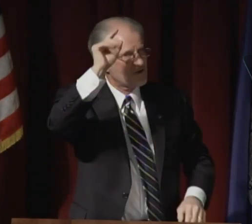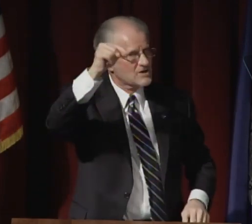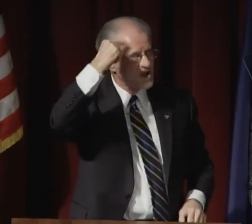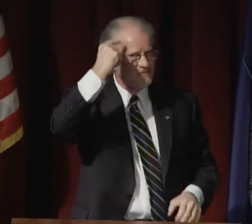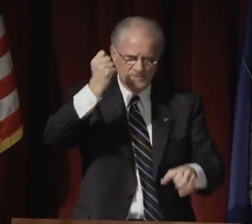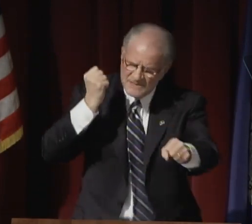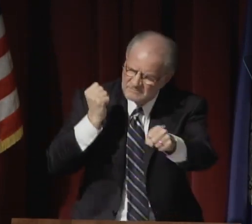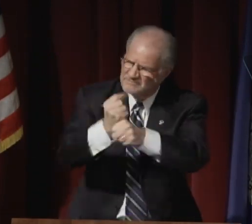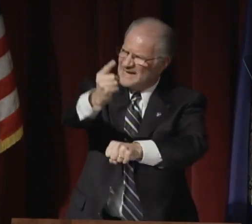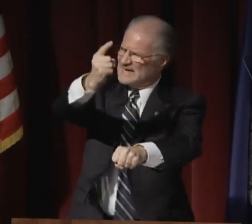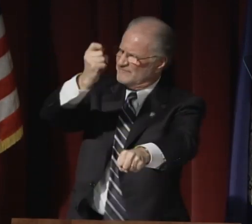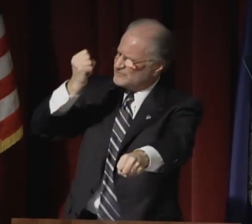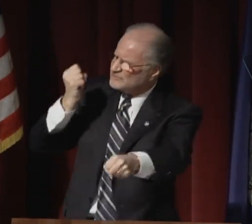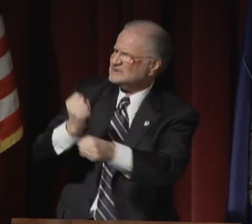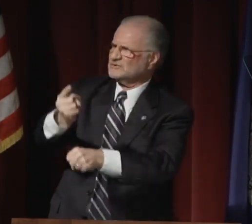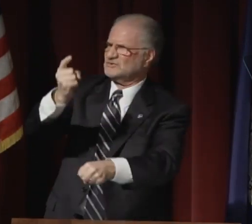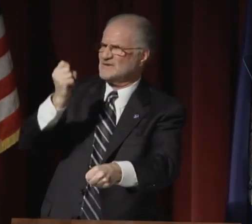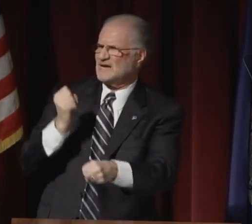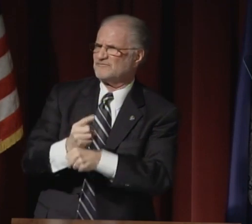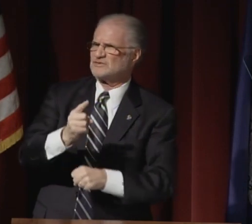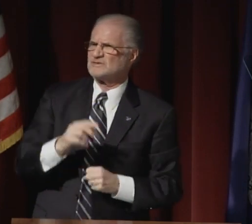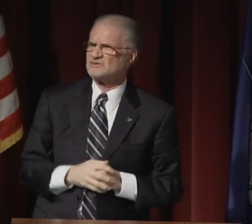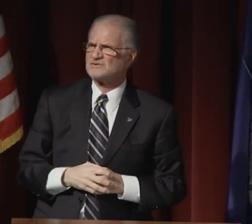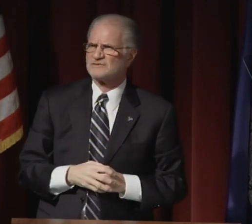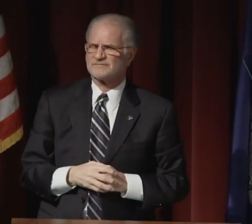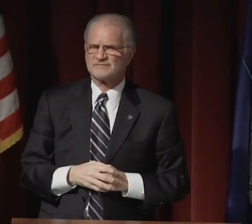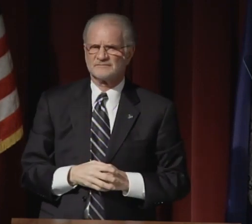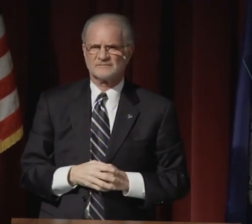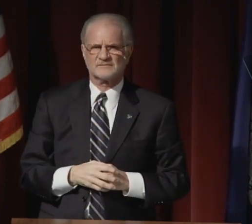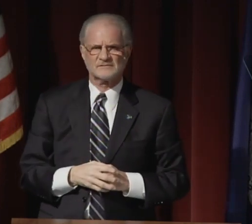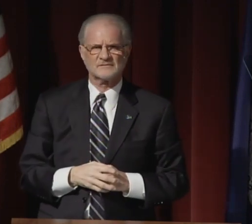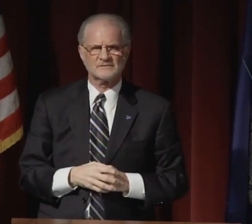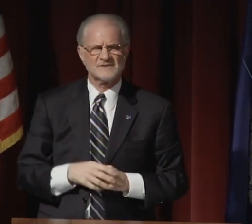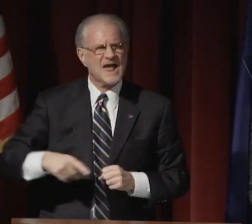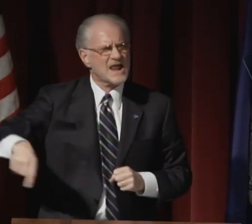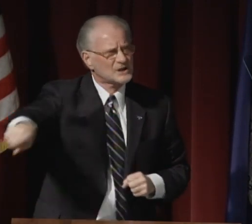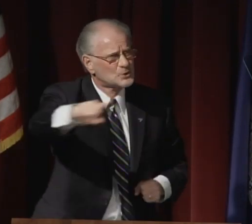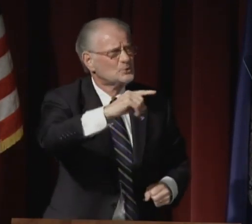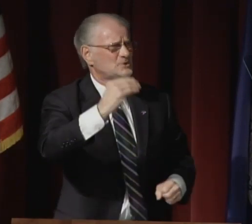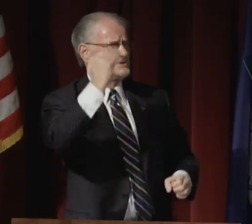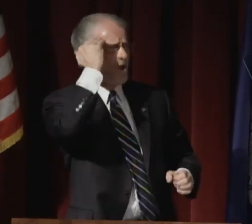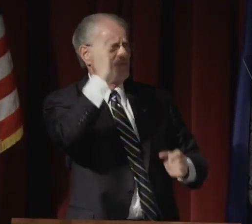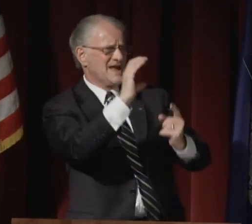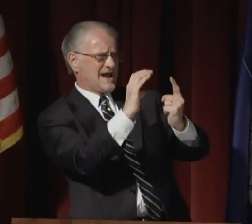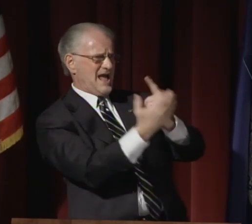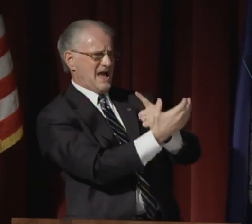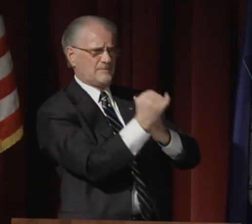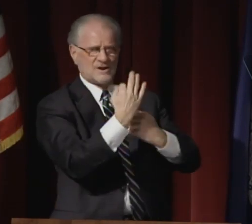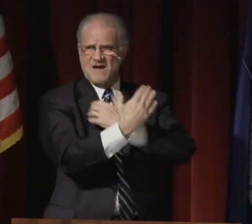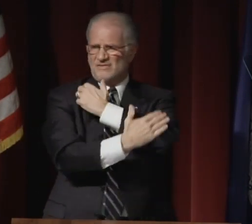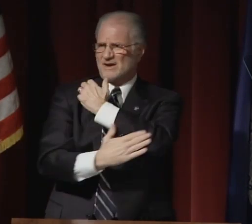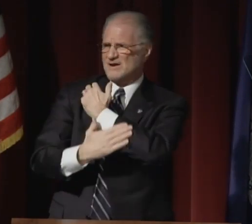30 variables for the Federal government every year.